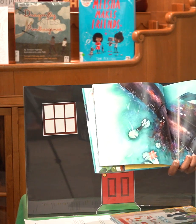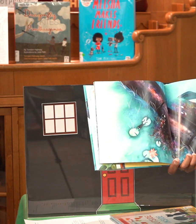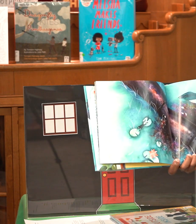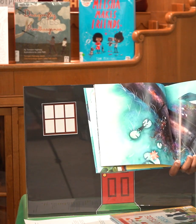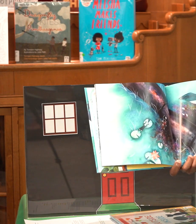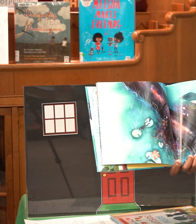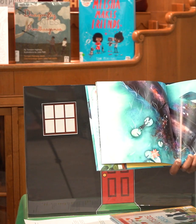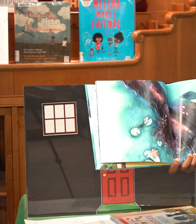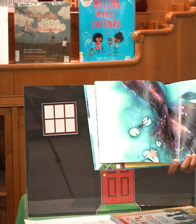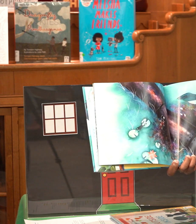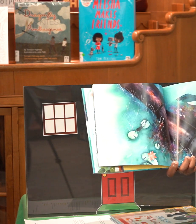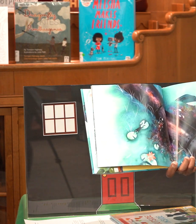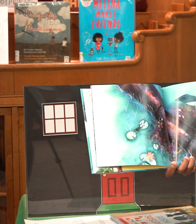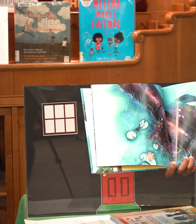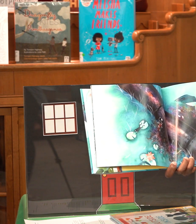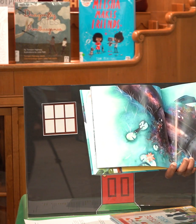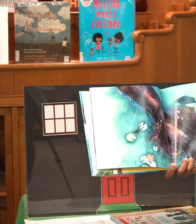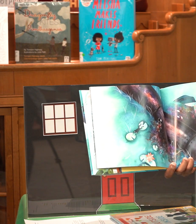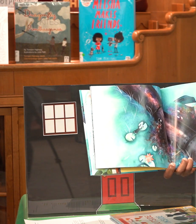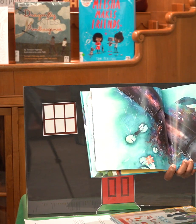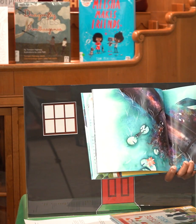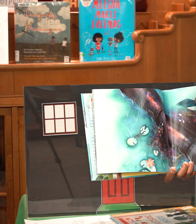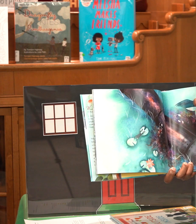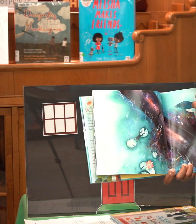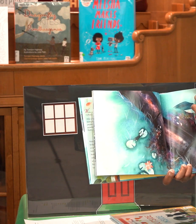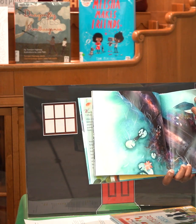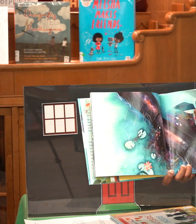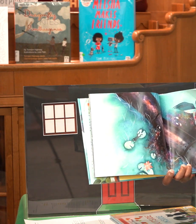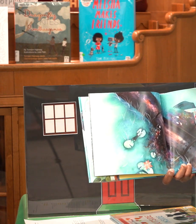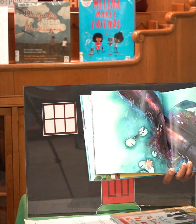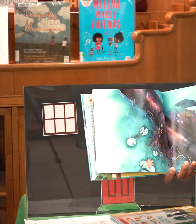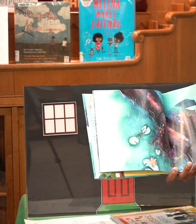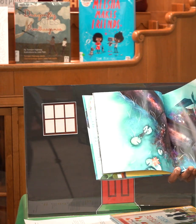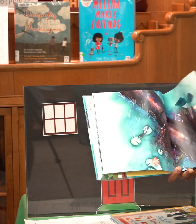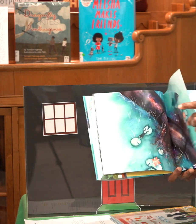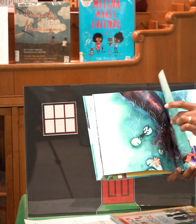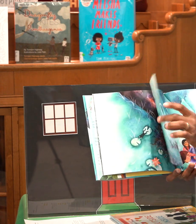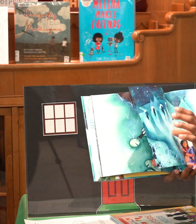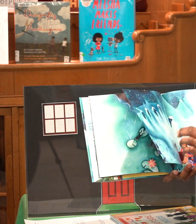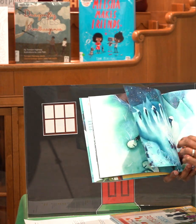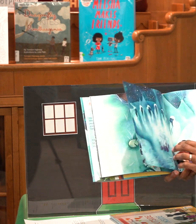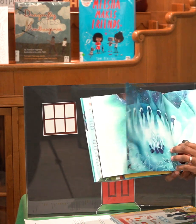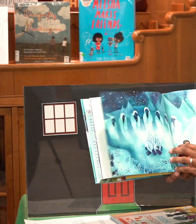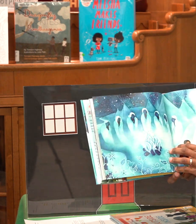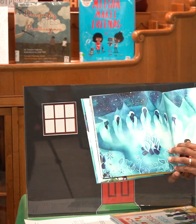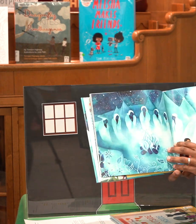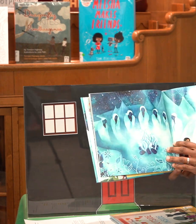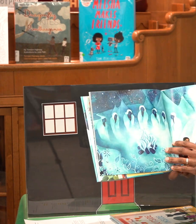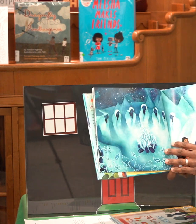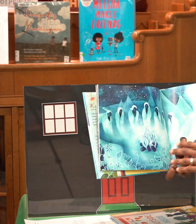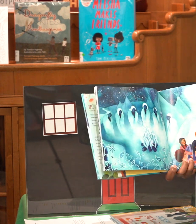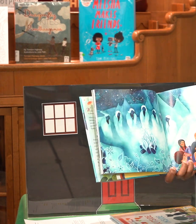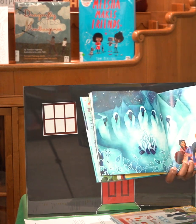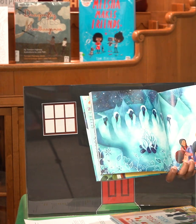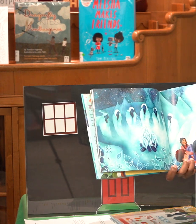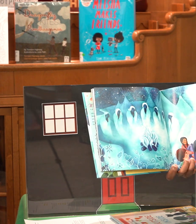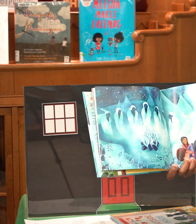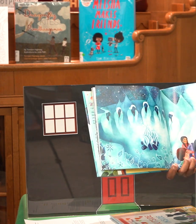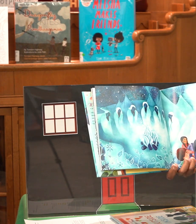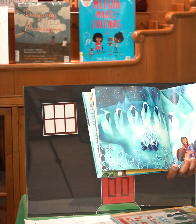activity and we're just going to breathe together uh to get ready for our last story so mark carter would you take three deep breaths with with us yes and story time friends at home you can do this too so we'll sit up straighten your chair make sure your feet are planted or if you're on the ground make sure you're sitting up straight and we'll take one deep breath into our nose make sure to close your belly and exhale through your mouth take another deep breath in and make sure it fills your belly all the way up and hold and exhale through your mouth i [ __ ] up my glasses a little bit and we'll go one more time we'll take a deep breath